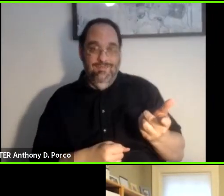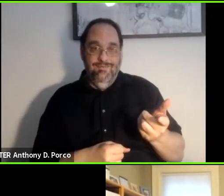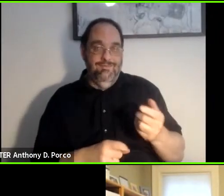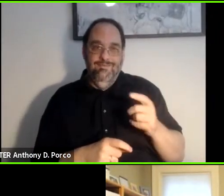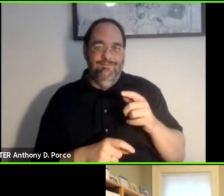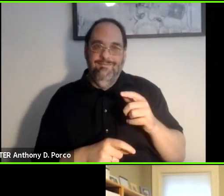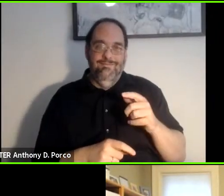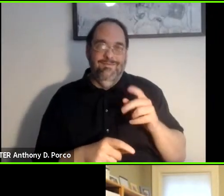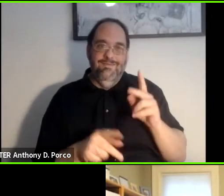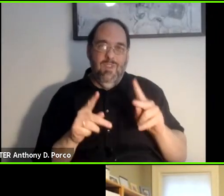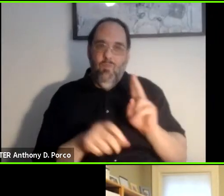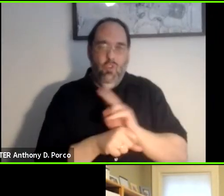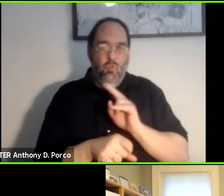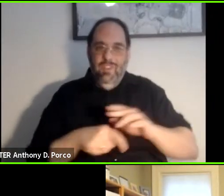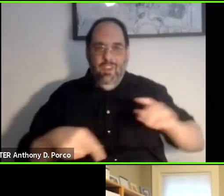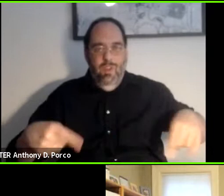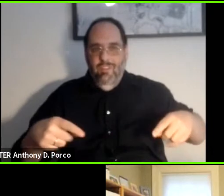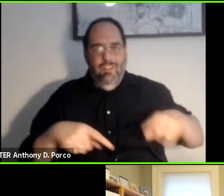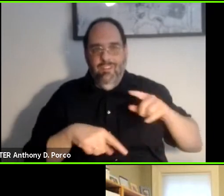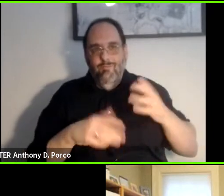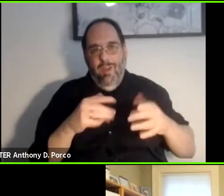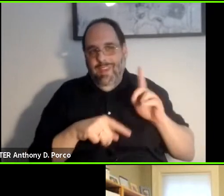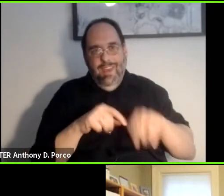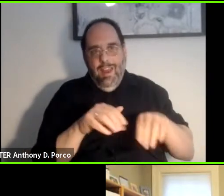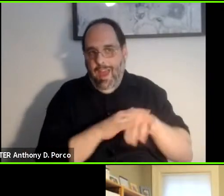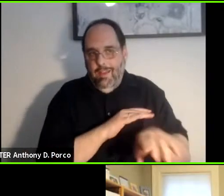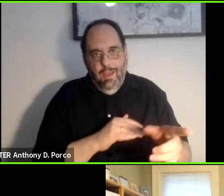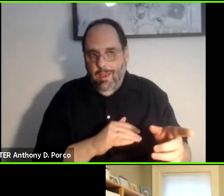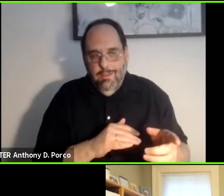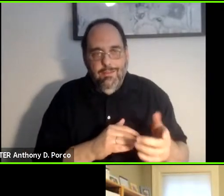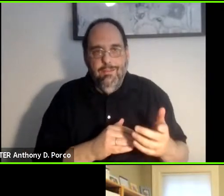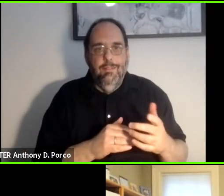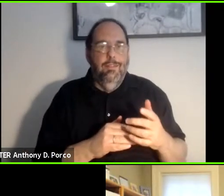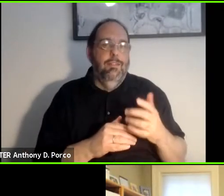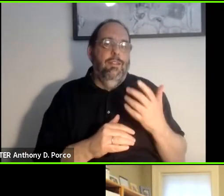people using wheelchairs probably. They are not going to be accessible to somebody who is blind.